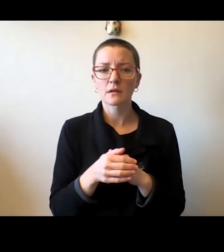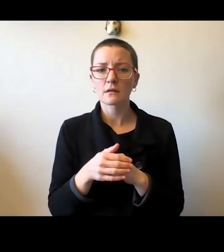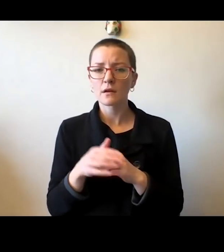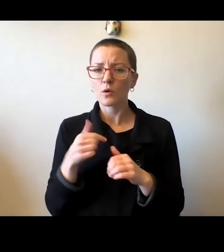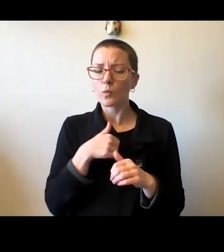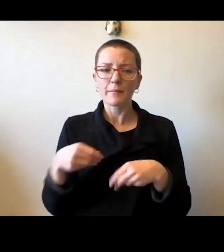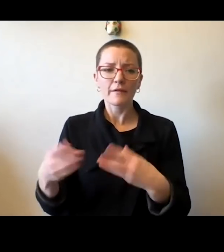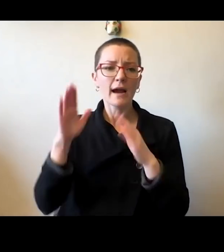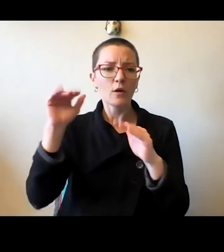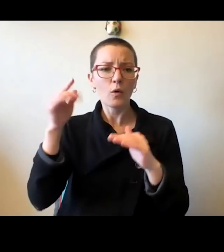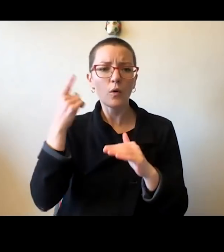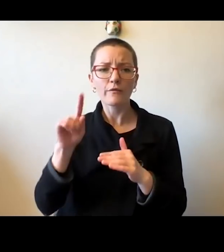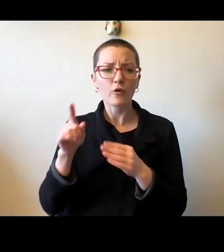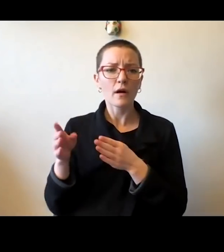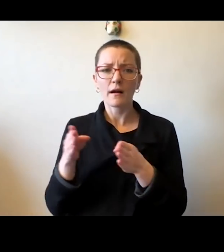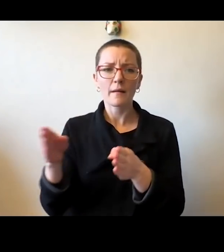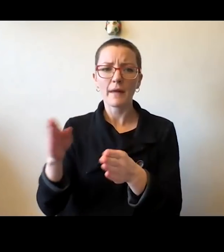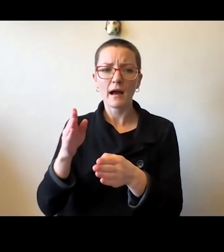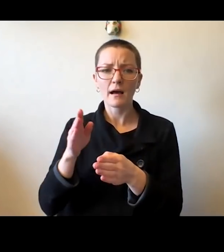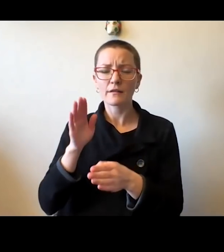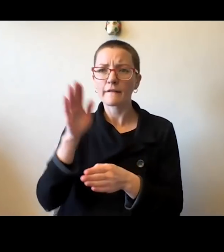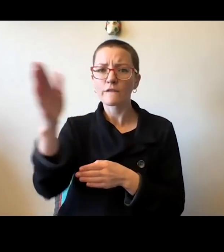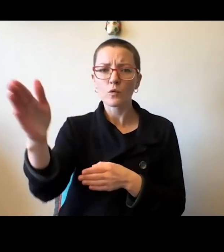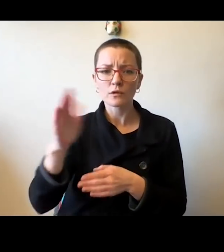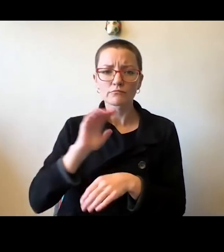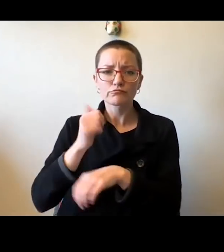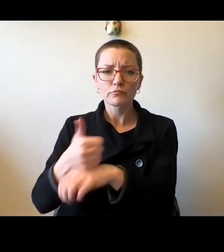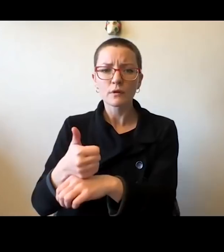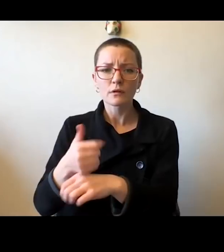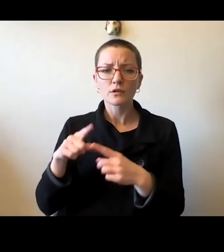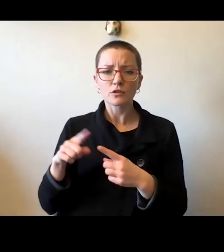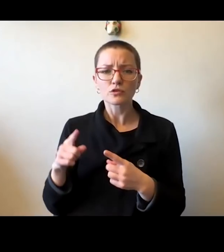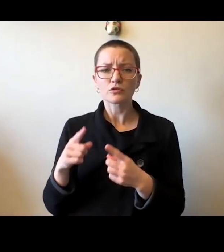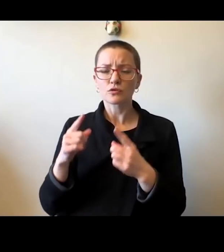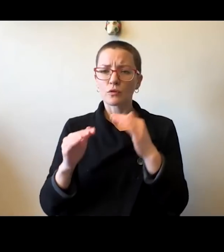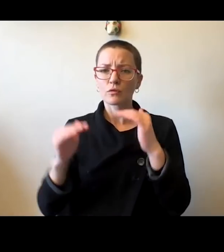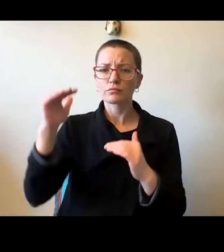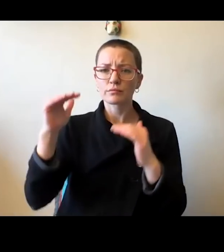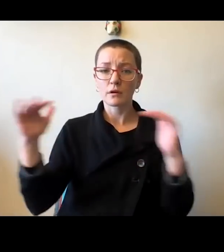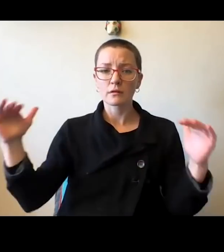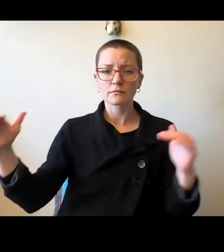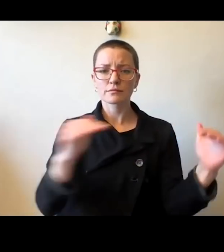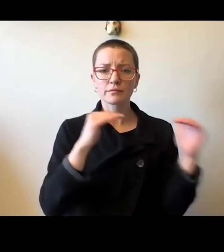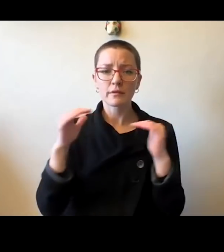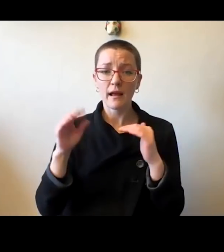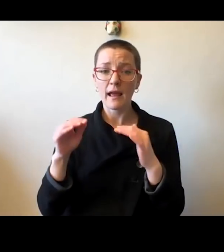and forever the inequalities and injustices that continue to break the spirit and hold far too many of us down.